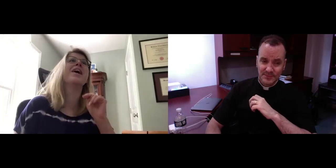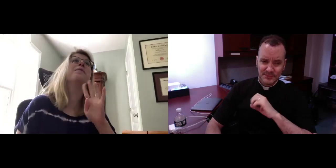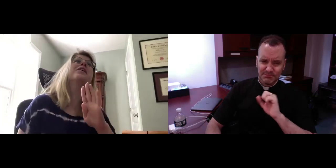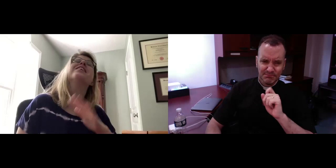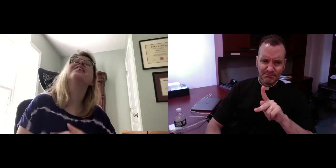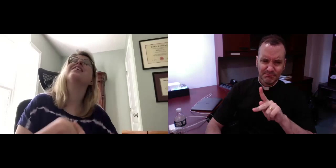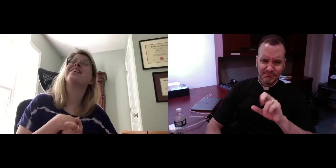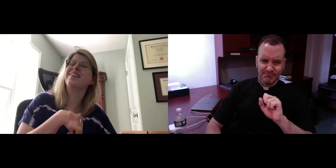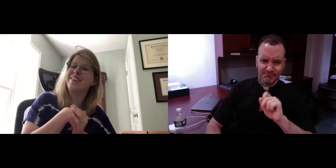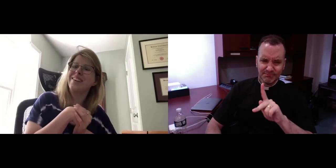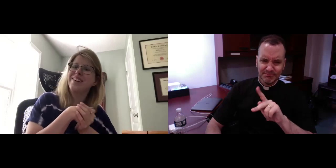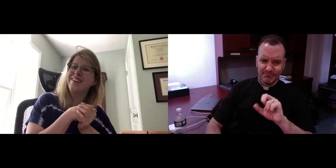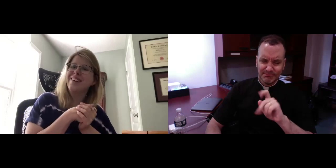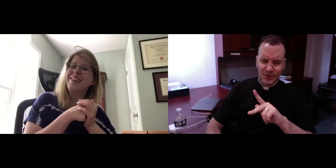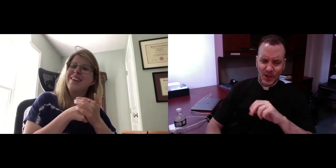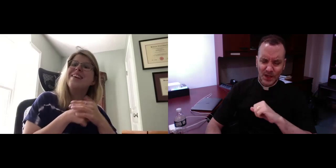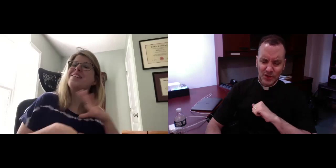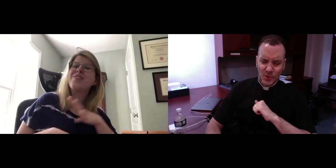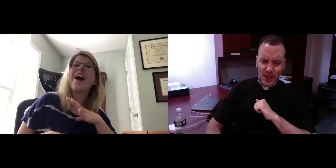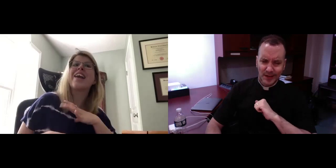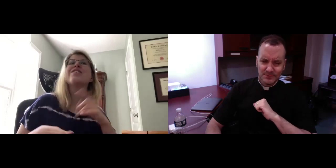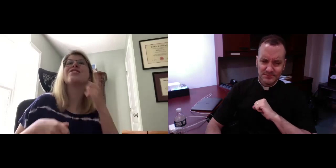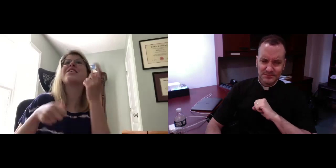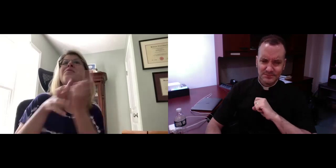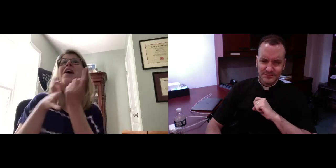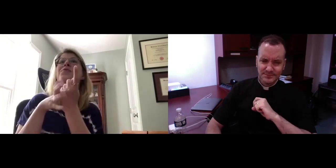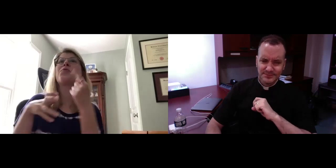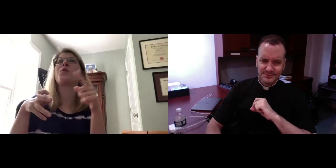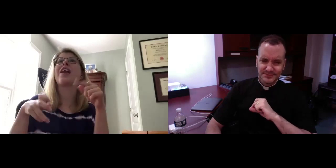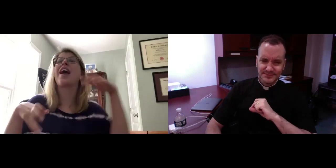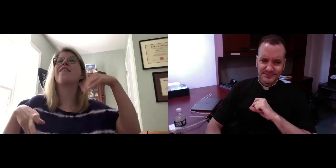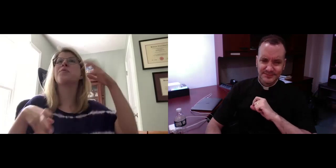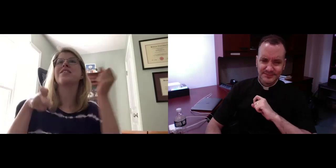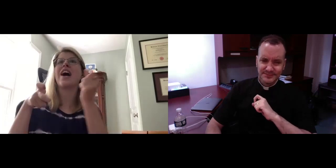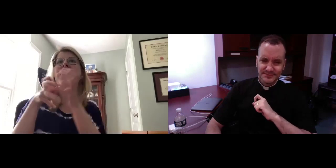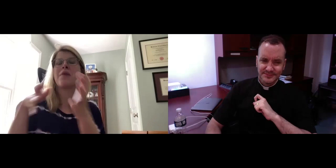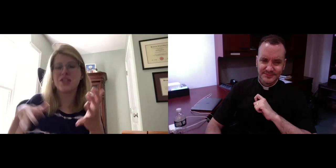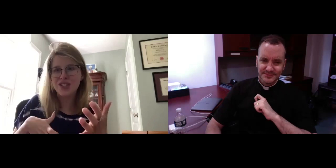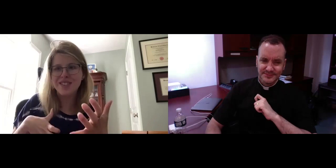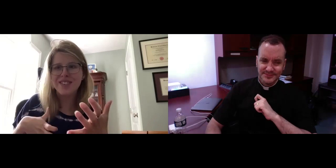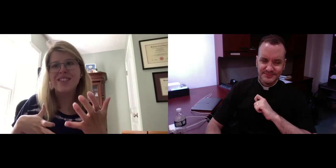about dialogue - sorry my hand's hurting here. It's just sometimes if I haven't